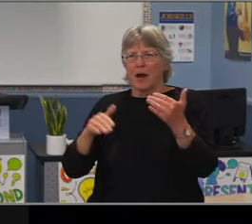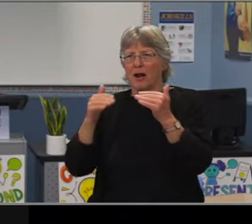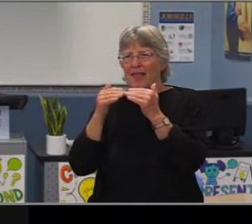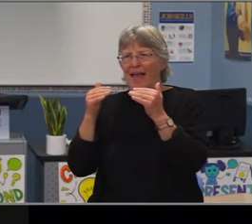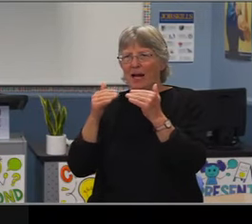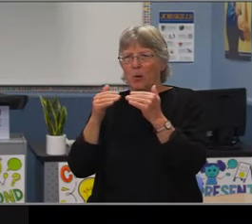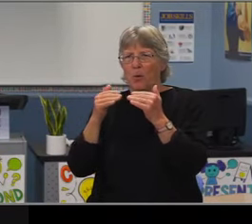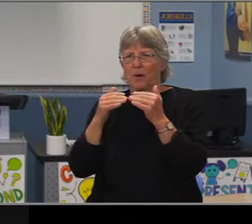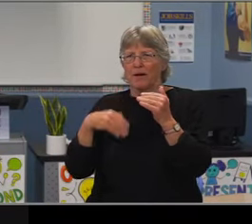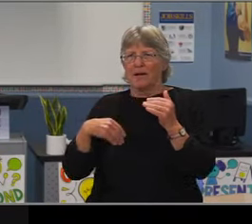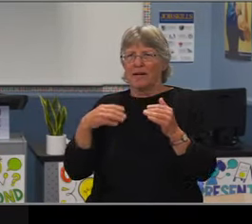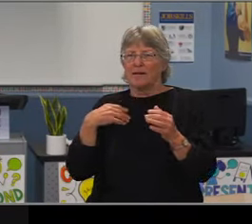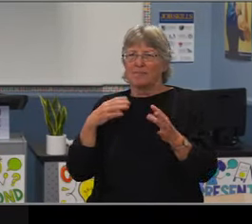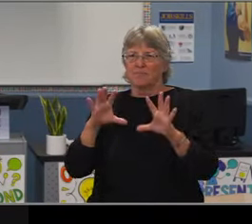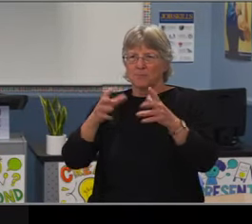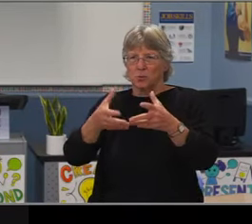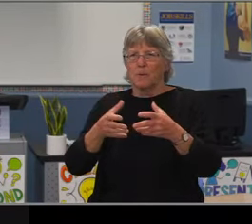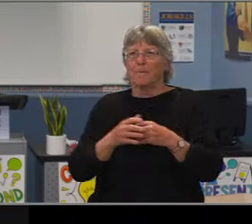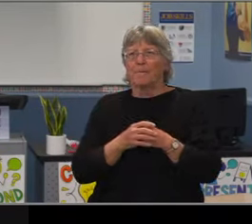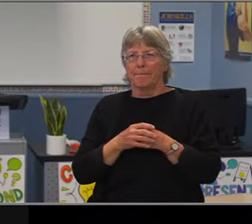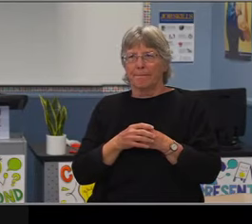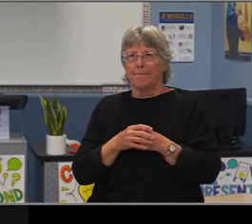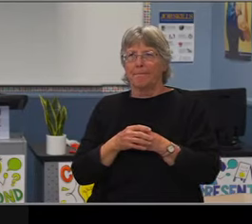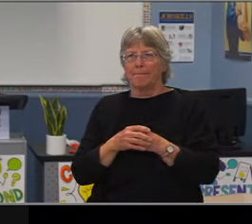I very much look forward to your response